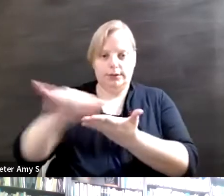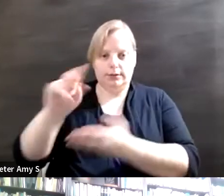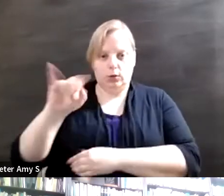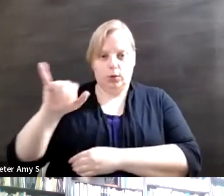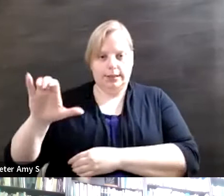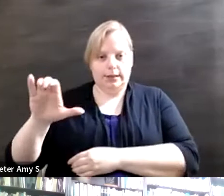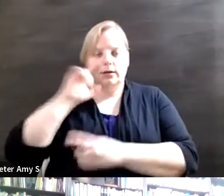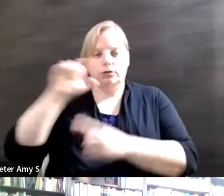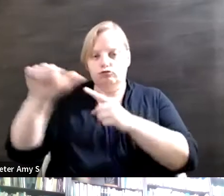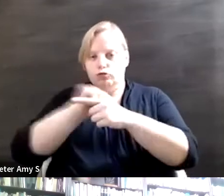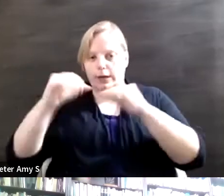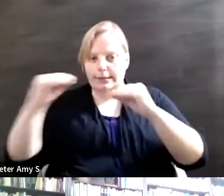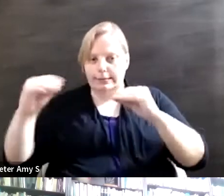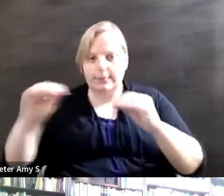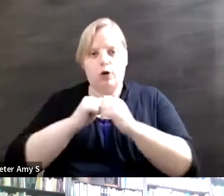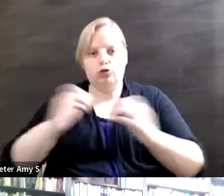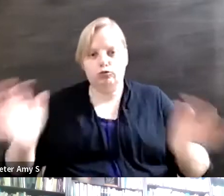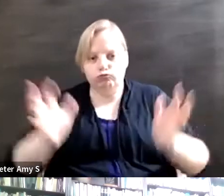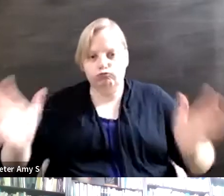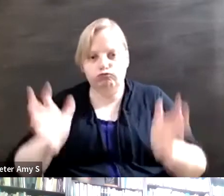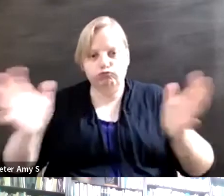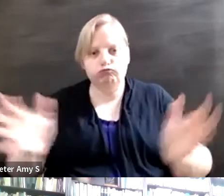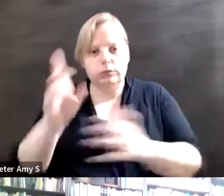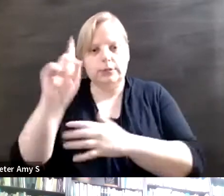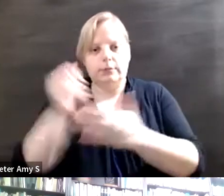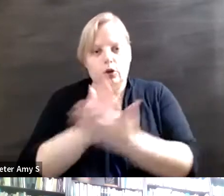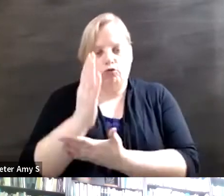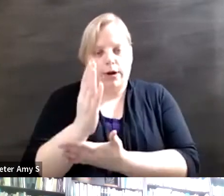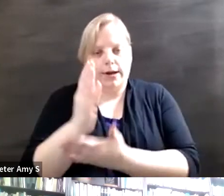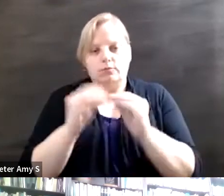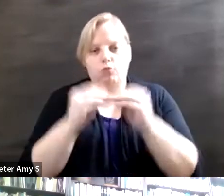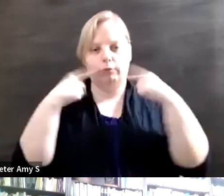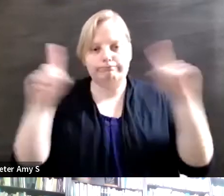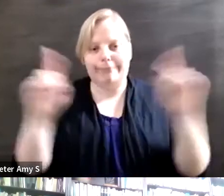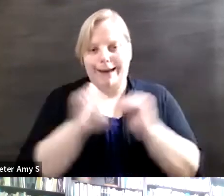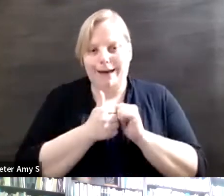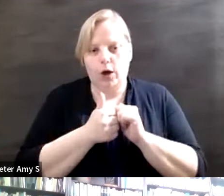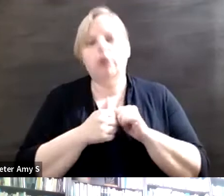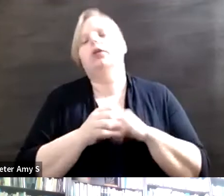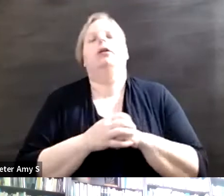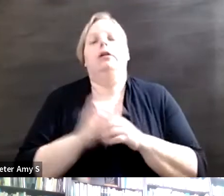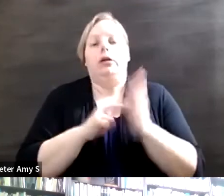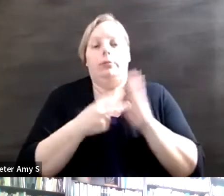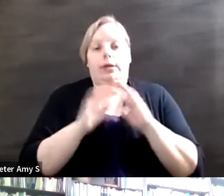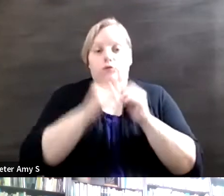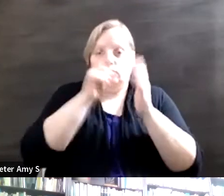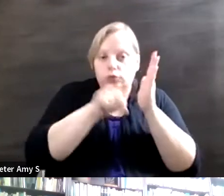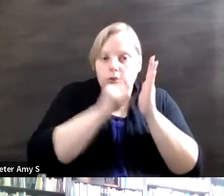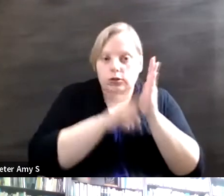how to promote disability rights more effectively. So how to make research, how to make advocacy,